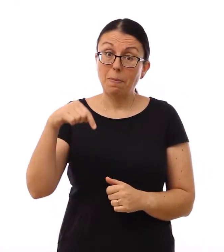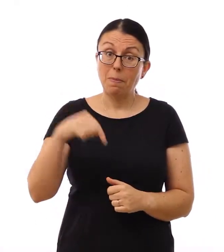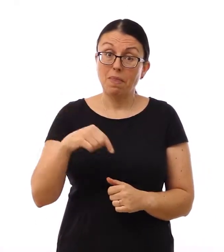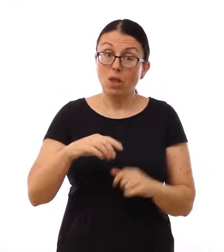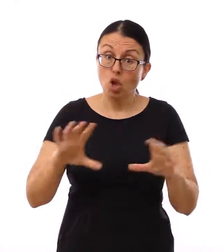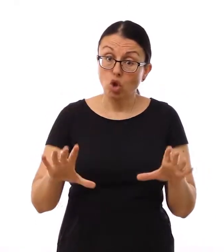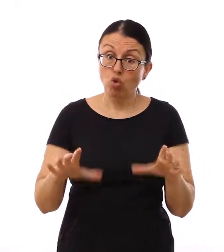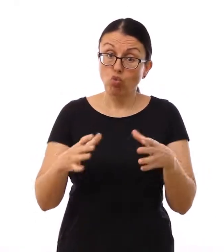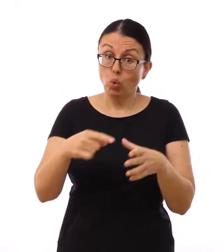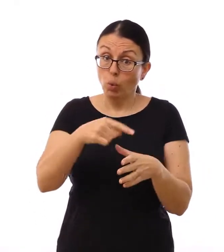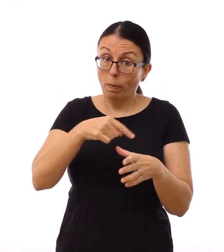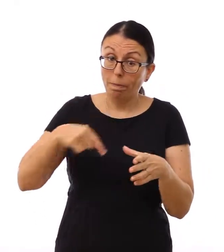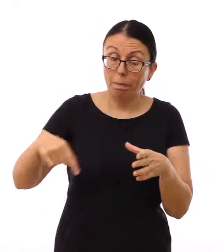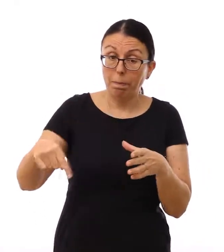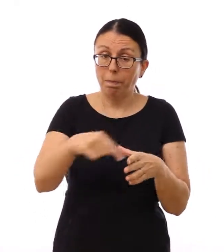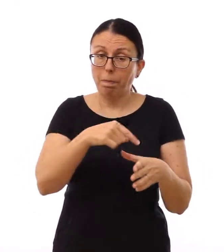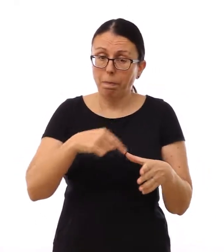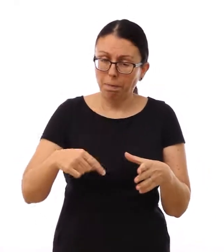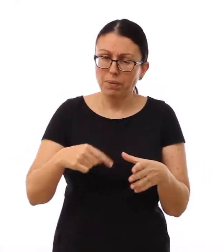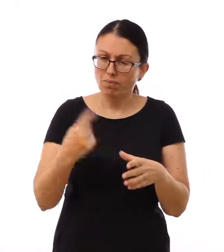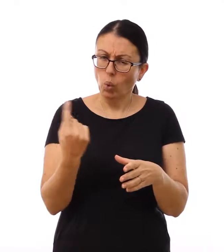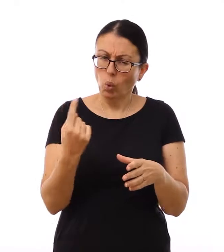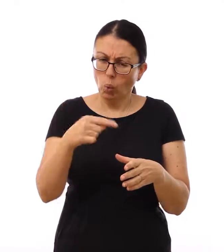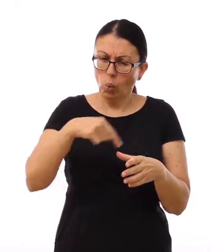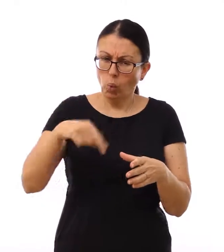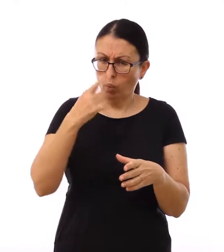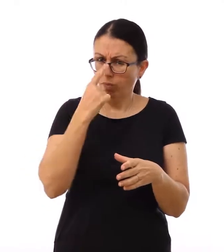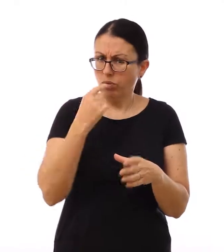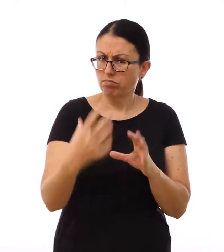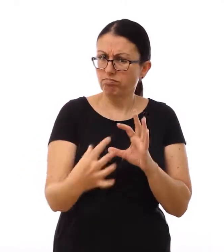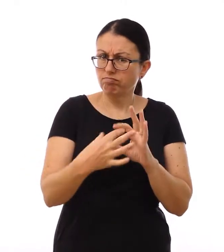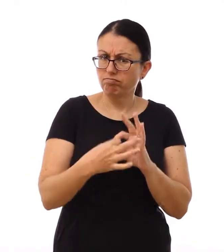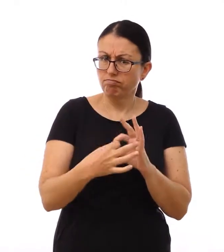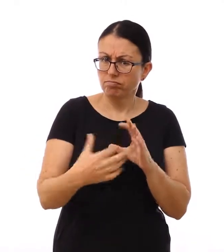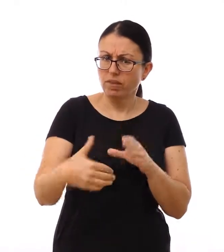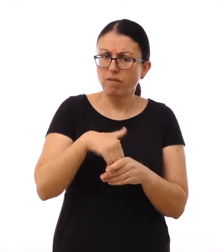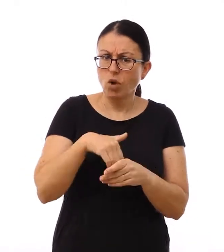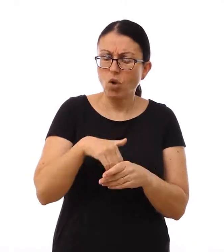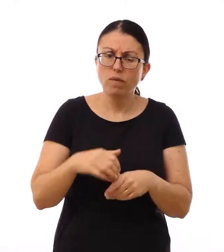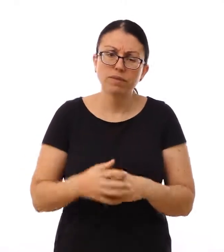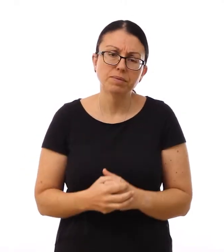Who can get involved in the group?